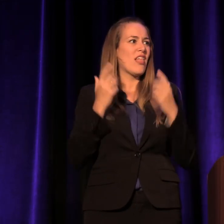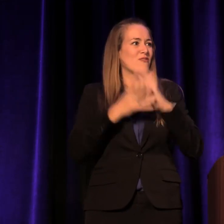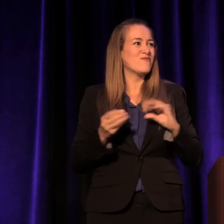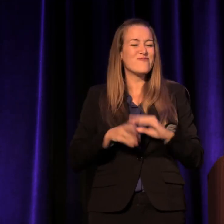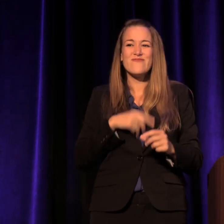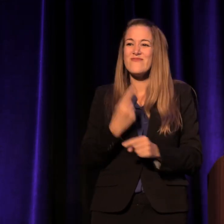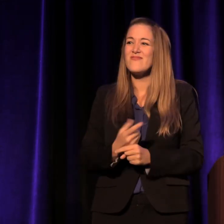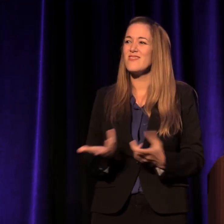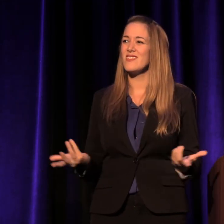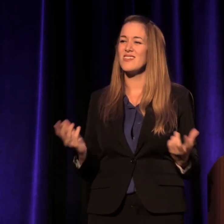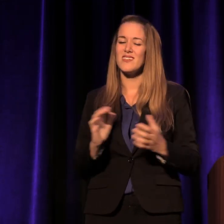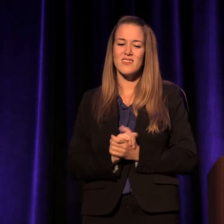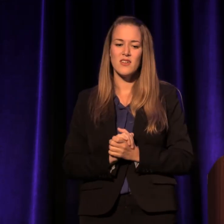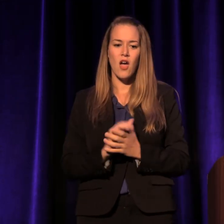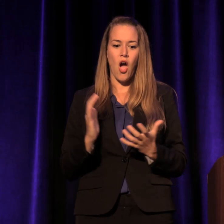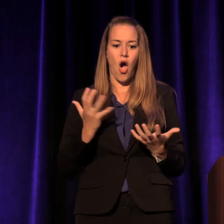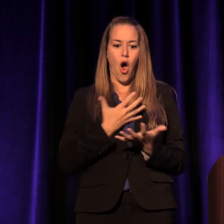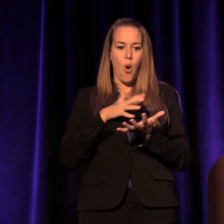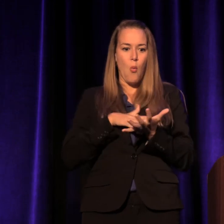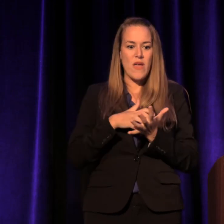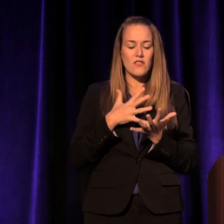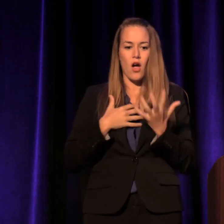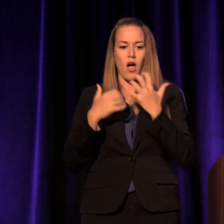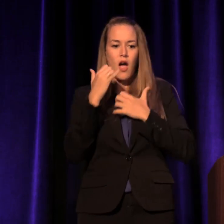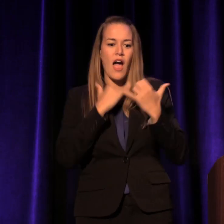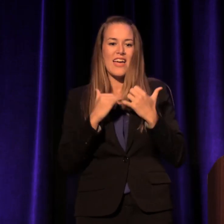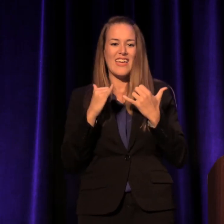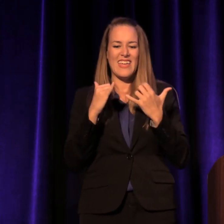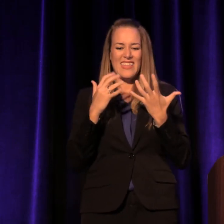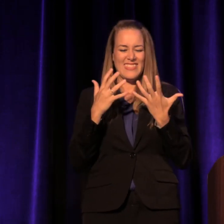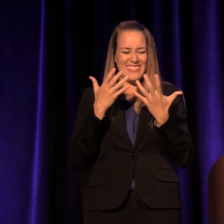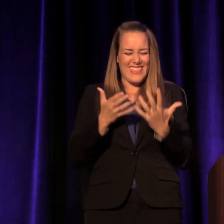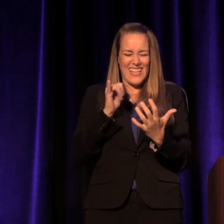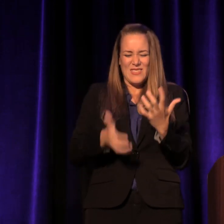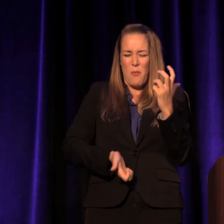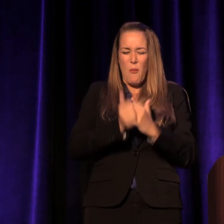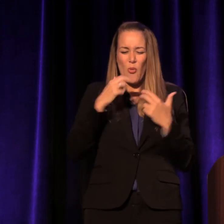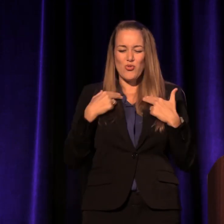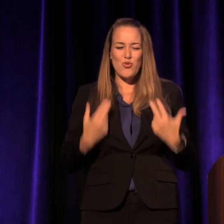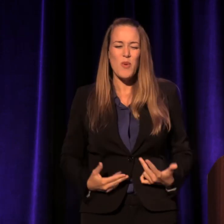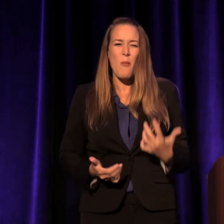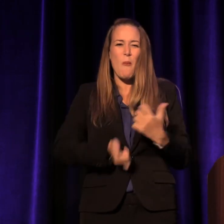Our vulnerabilities make us most human, most beautiful, most like each other.